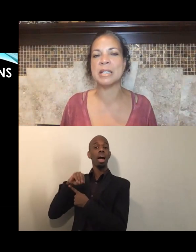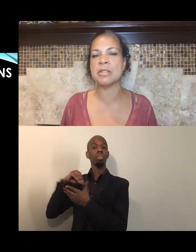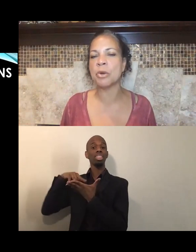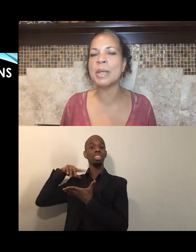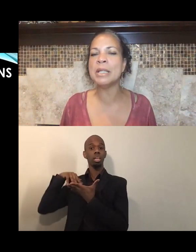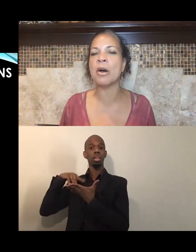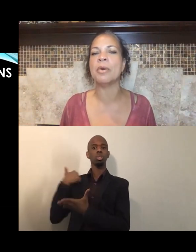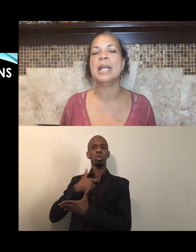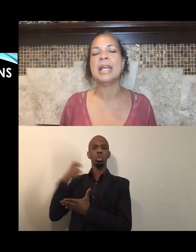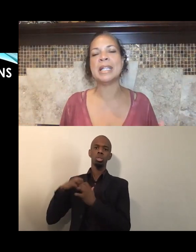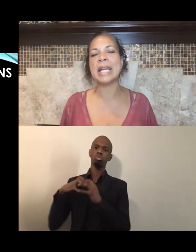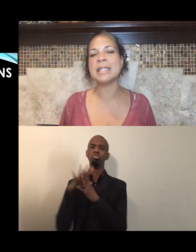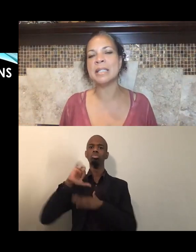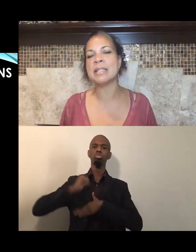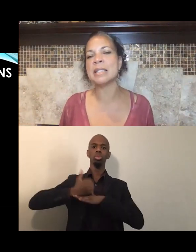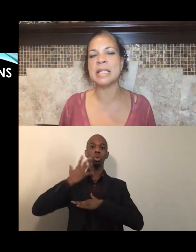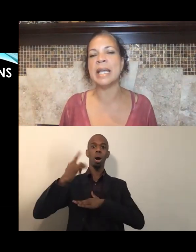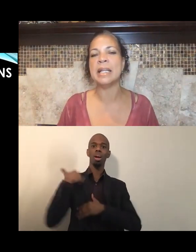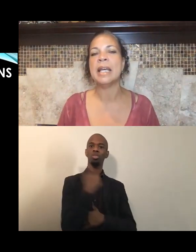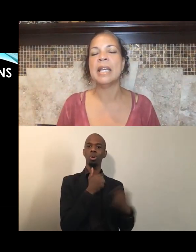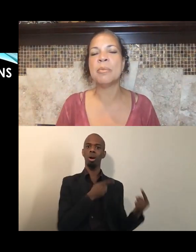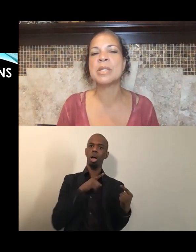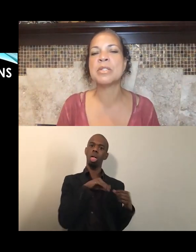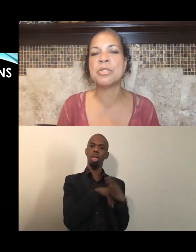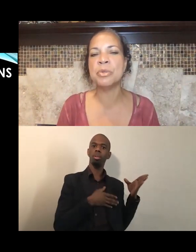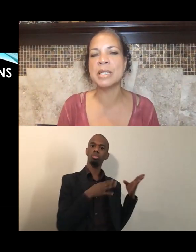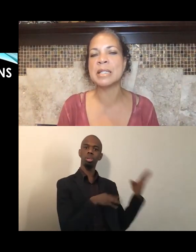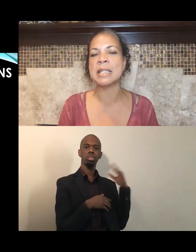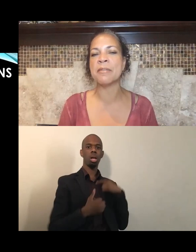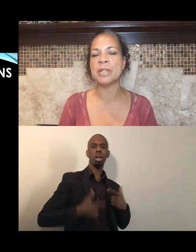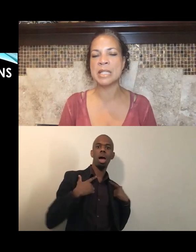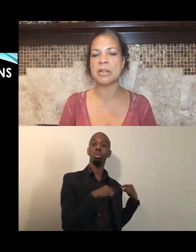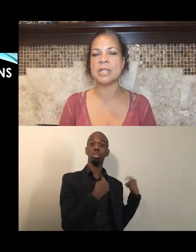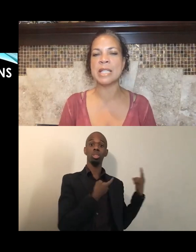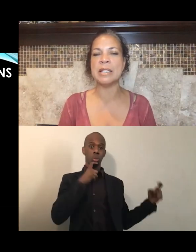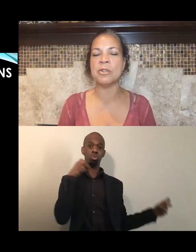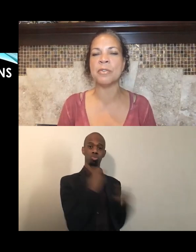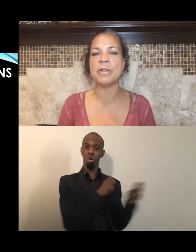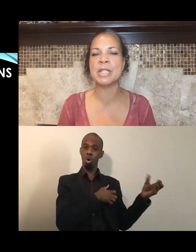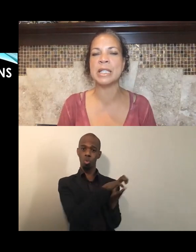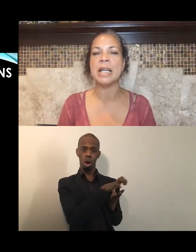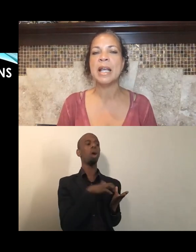And so we know in 1968, it was the students at San Francisco State University,